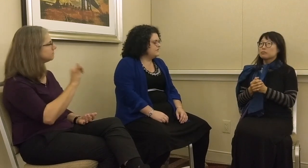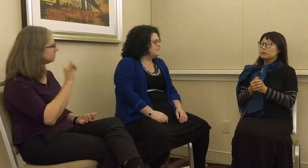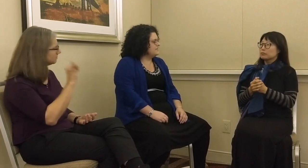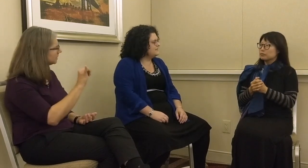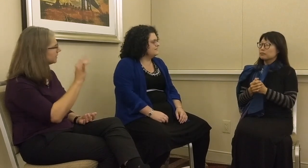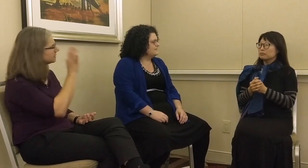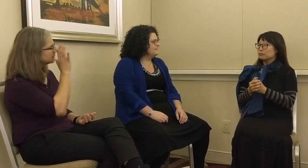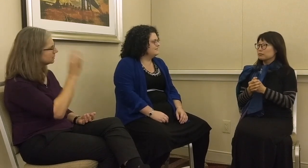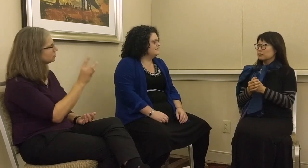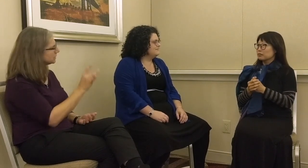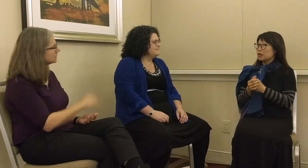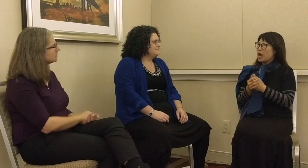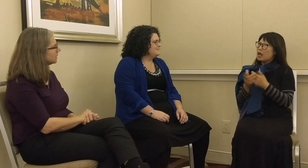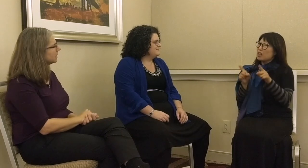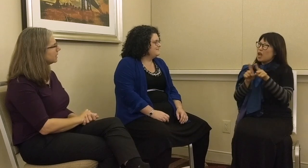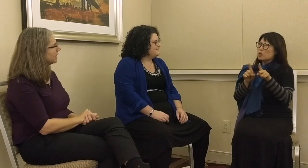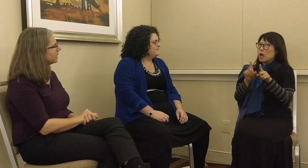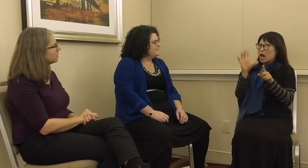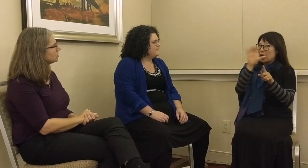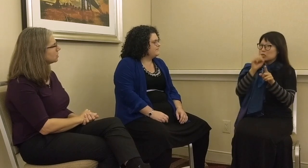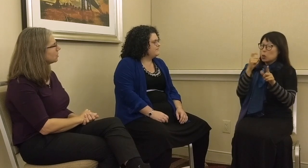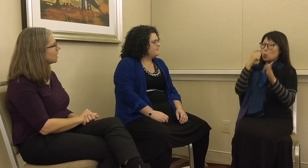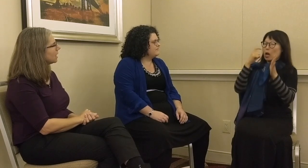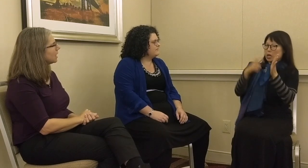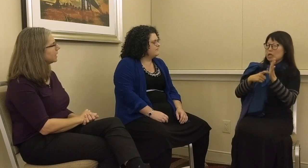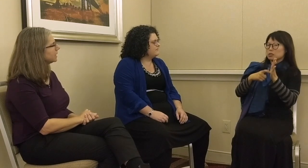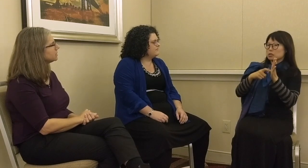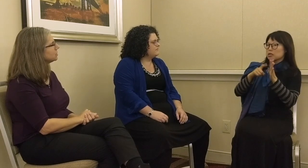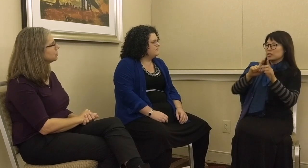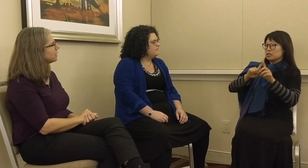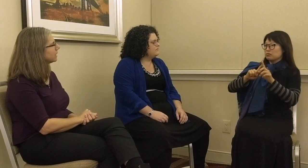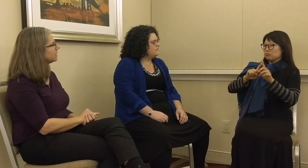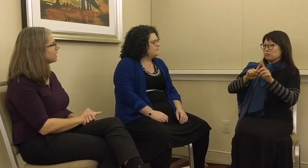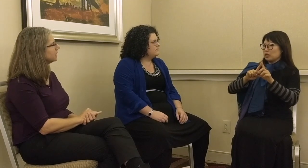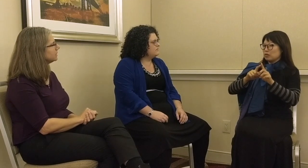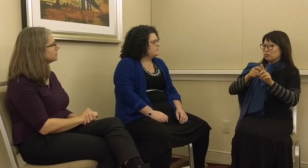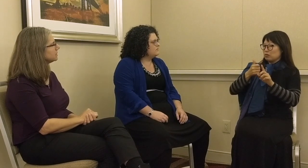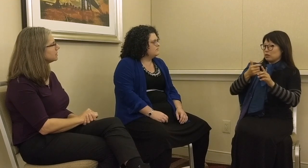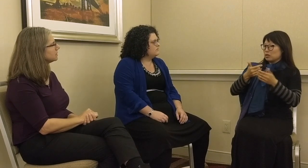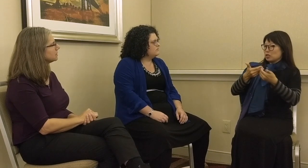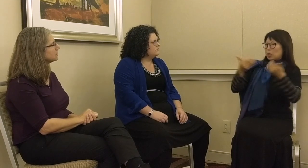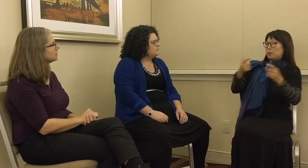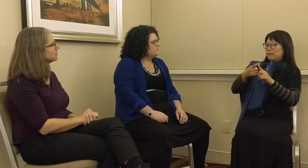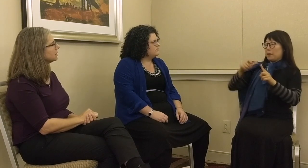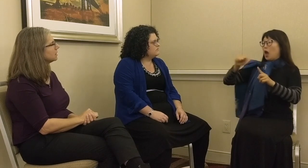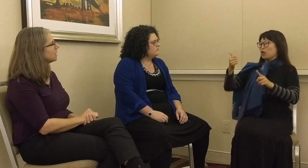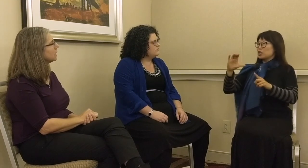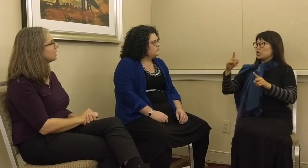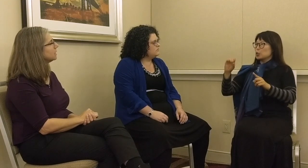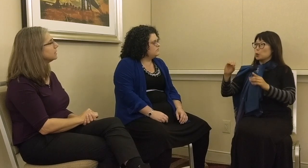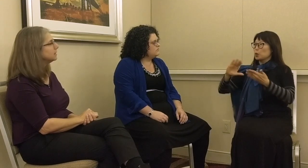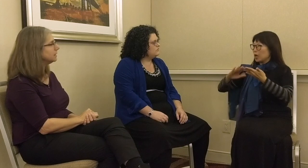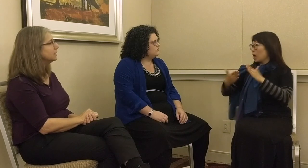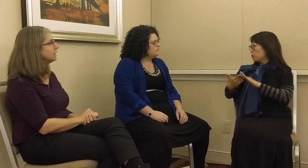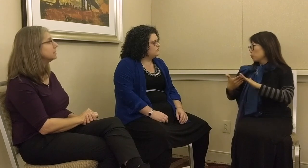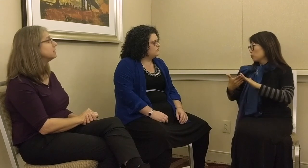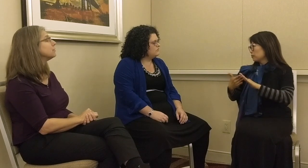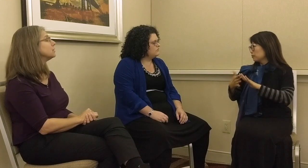G: That’s really interesting. L: Also, I guess, to recognise the difference